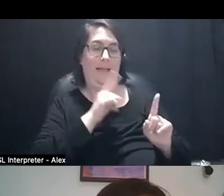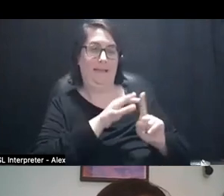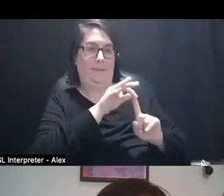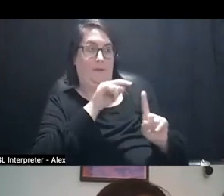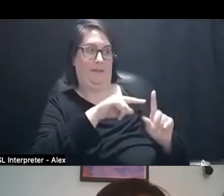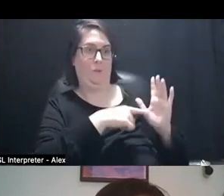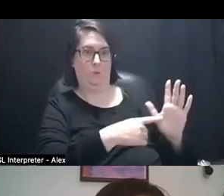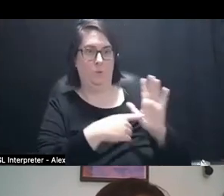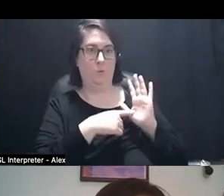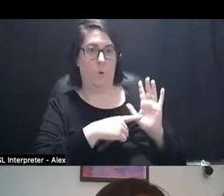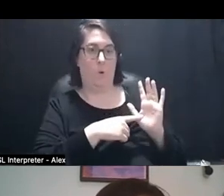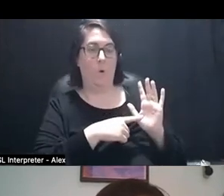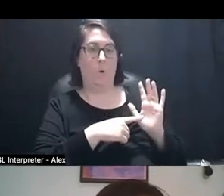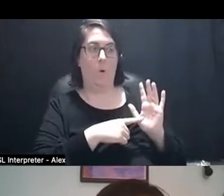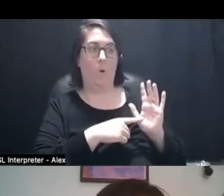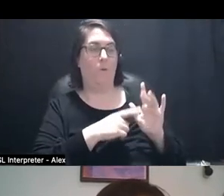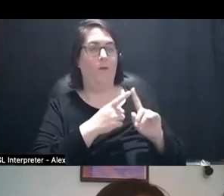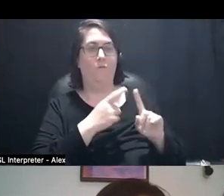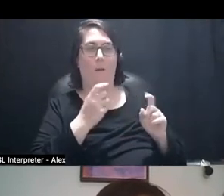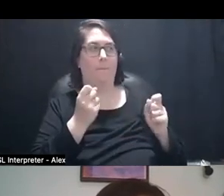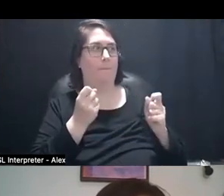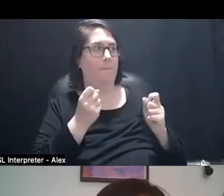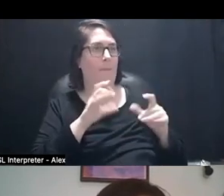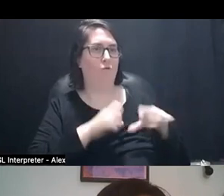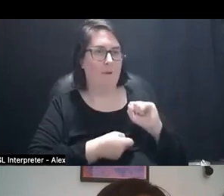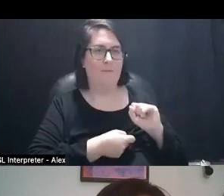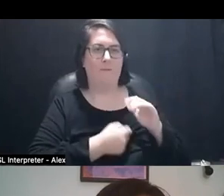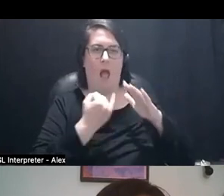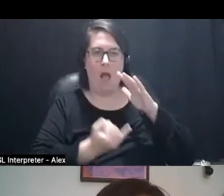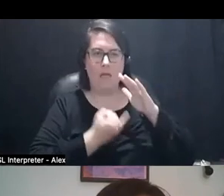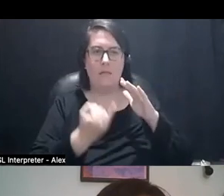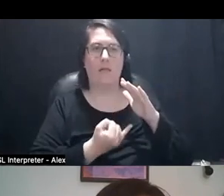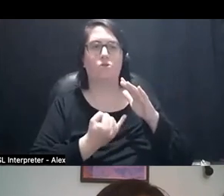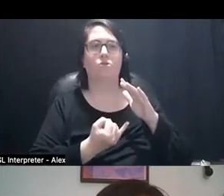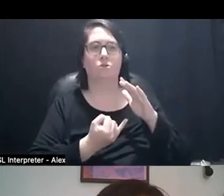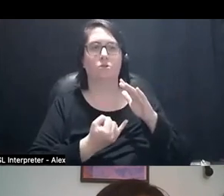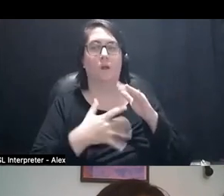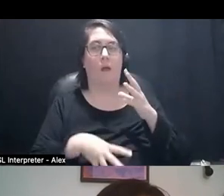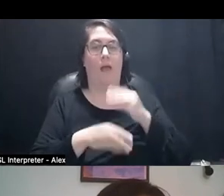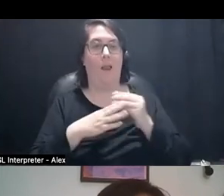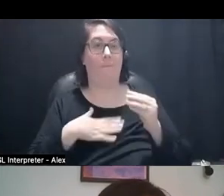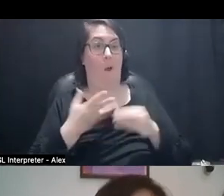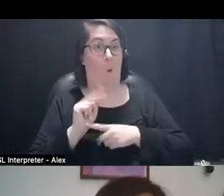came out of so much isolation and grief, like being able to add my own medical supplies into the bag.